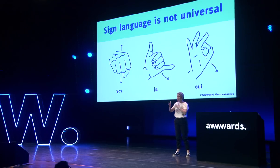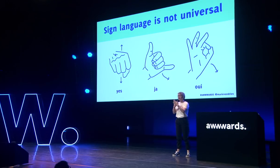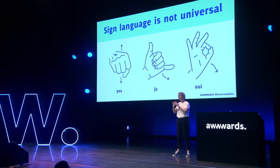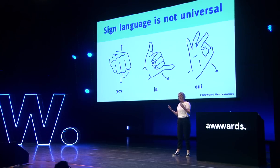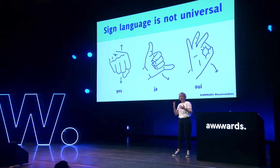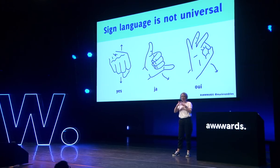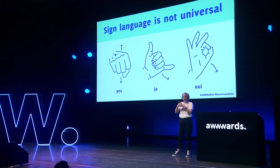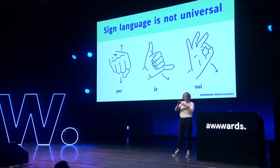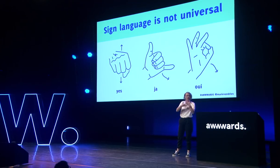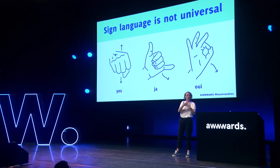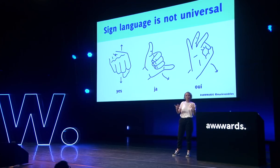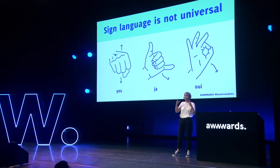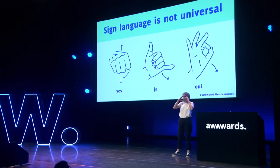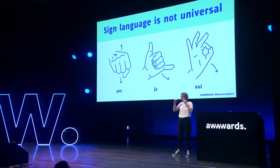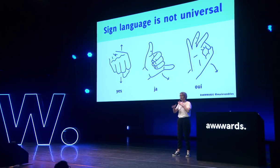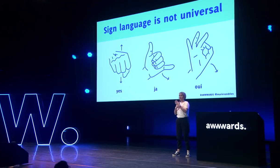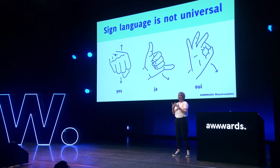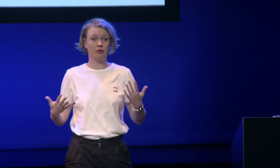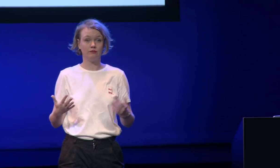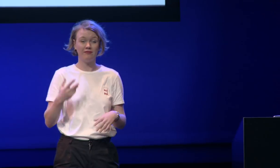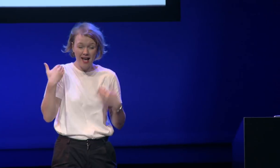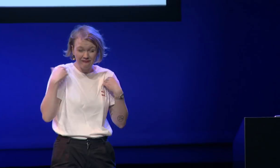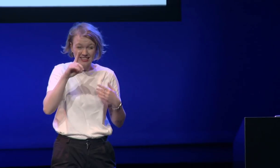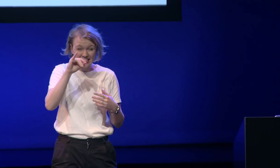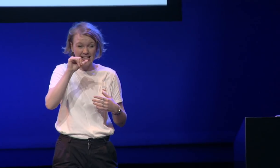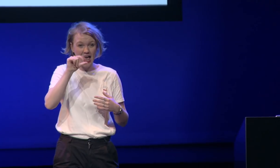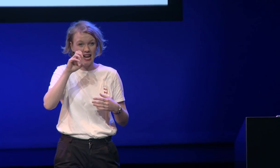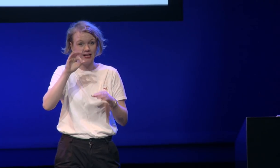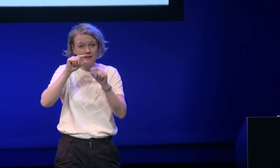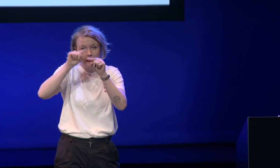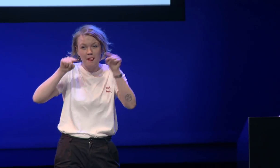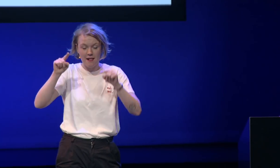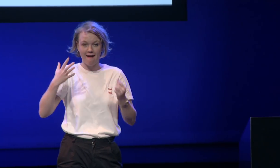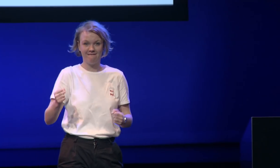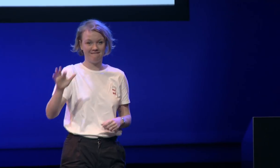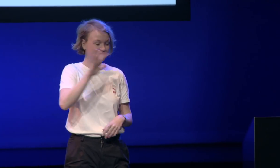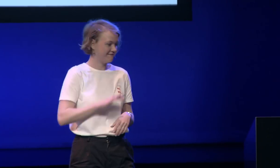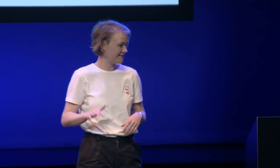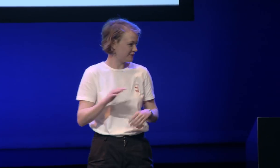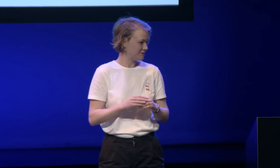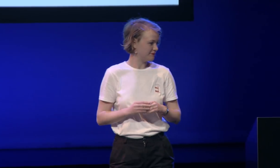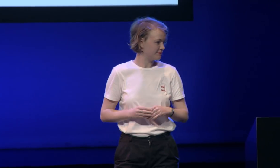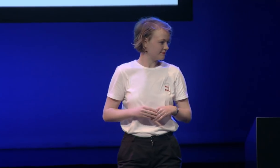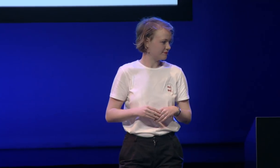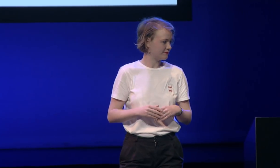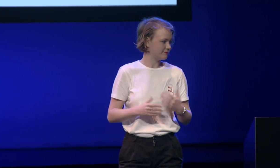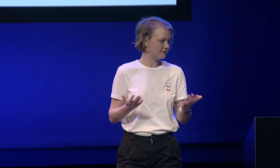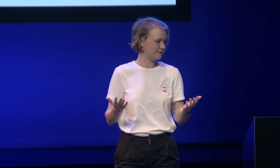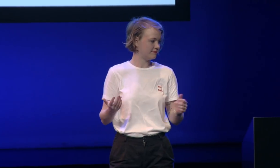their own spoken language so there is French sign language there is american sign language and there is also dutch sign language and within those are sign